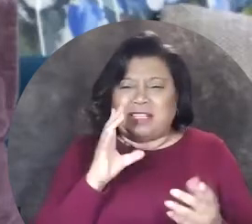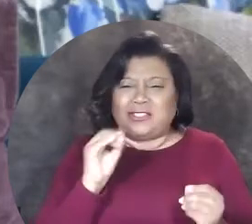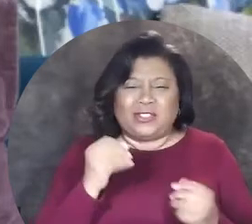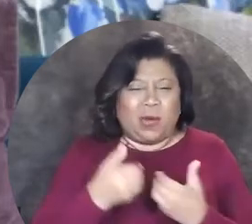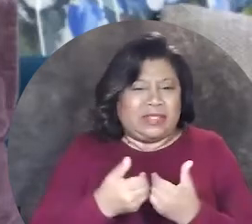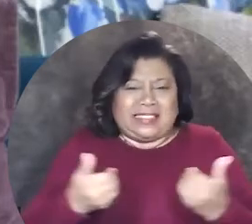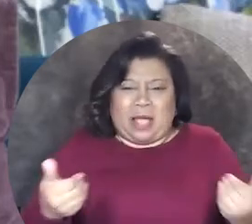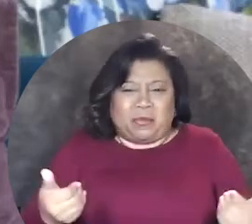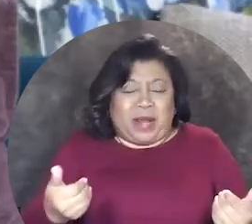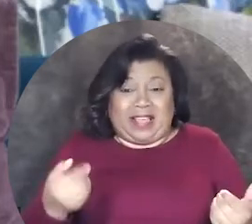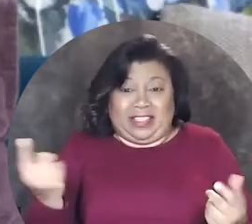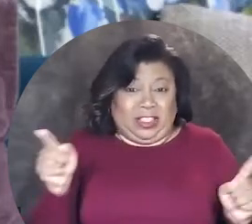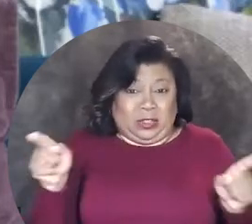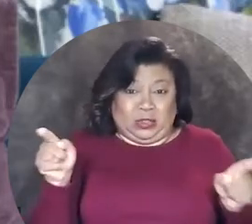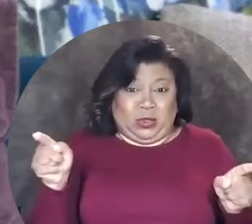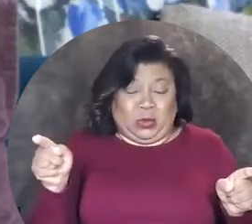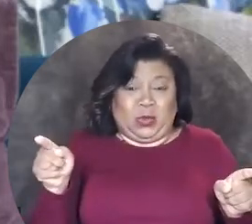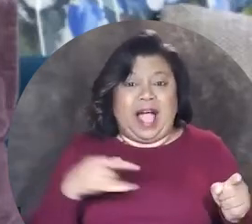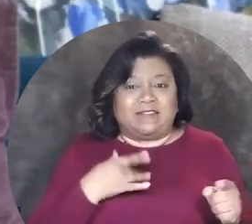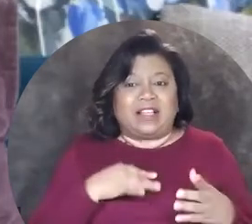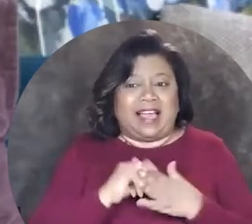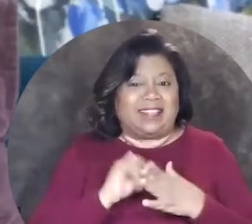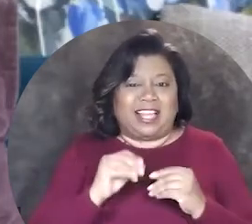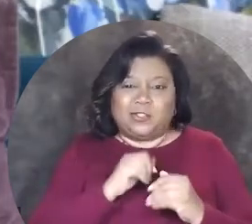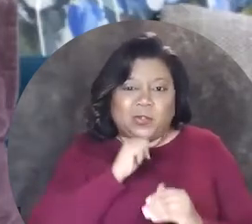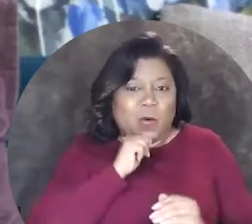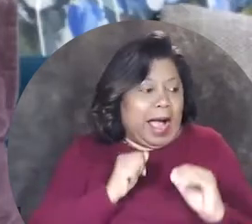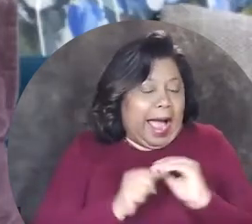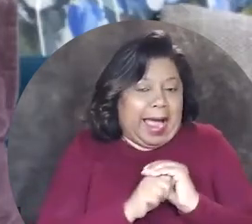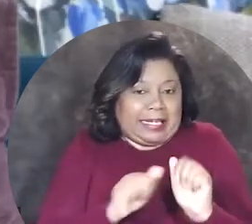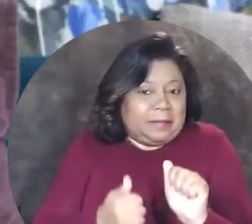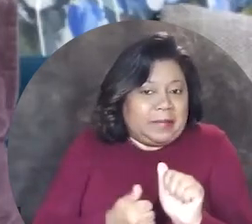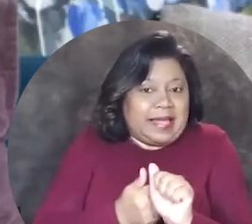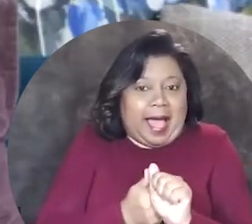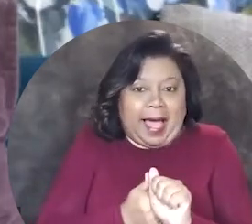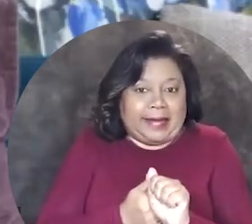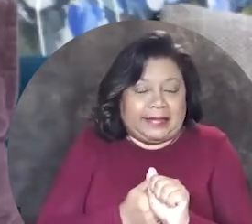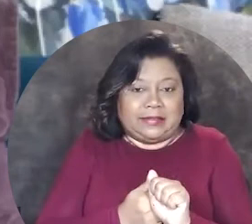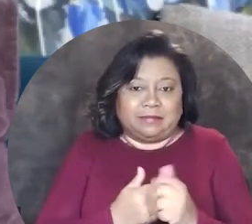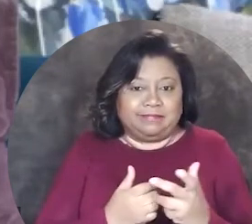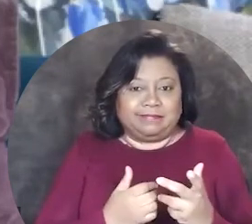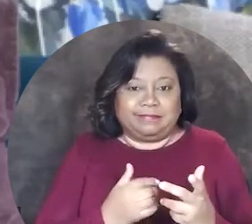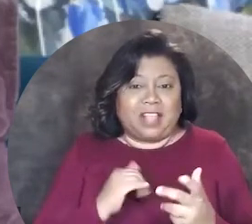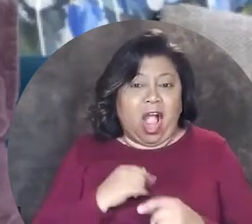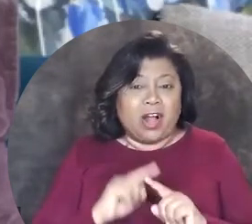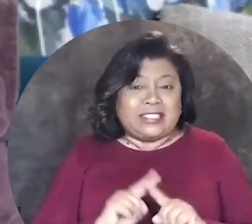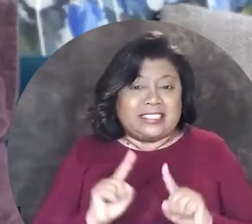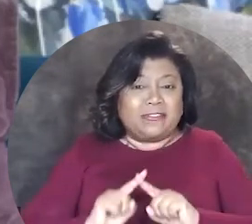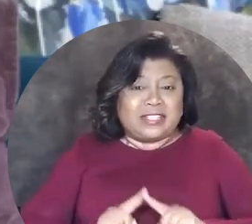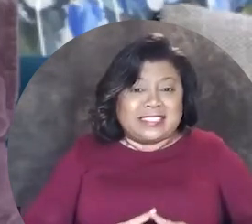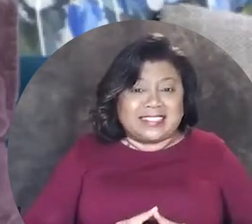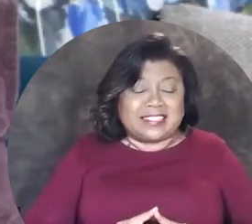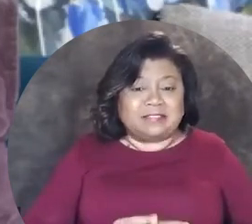you know there is no separating the two, I feel like there's no hiding behind our differences